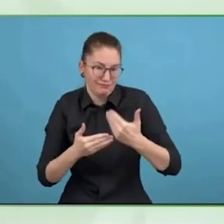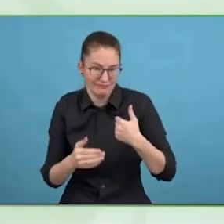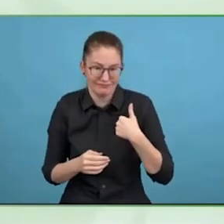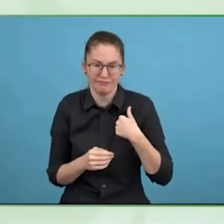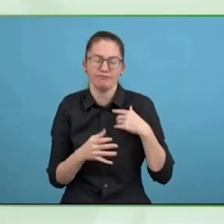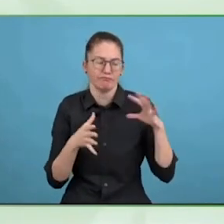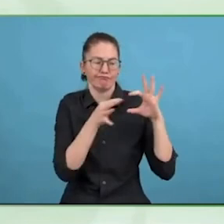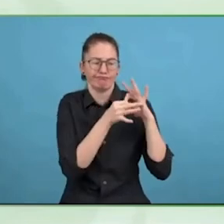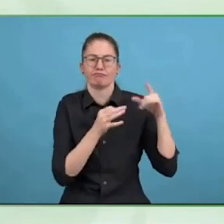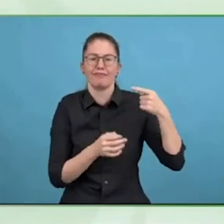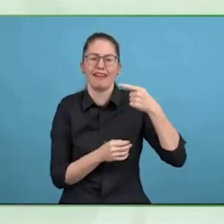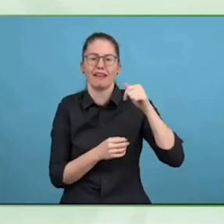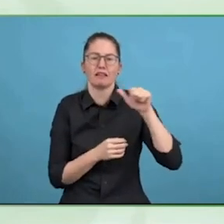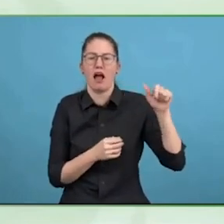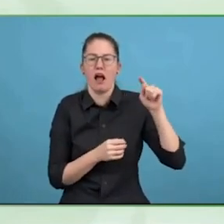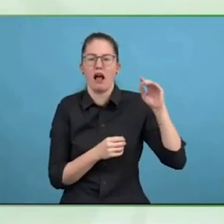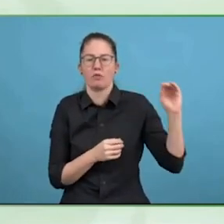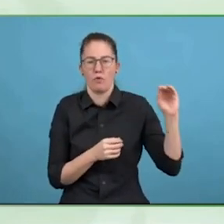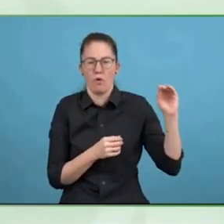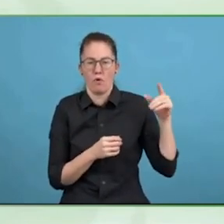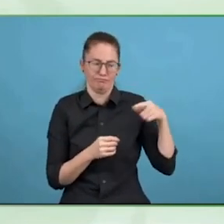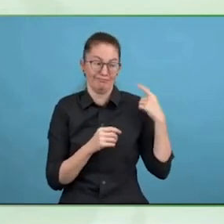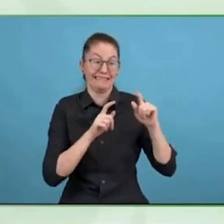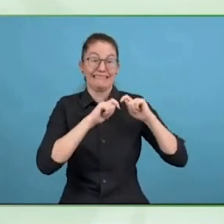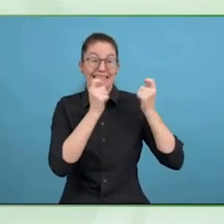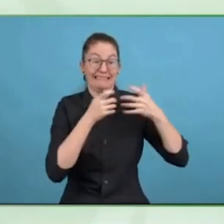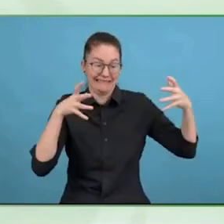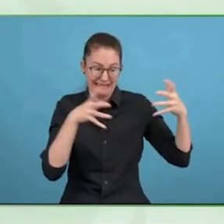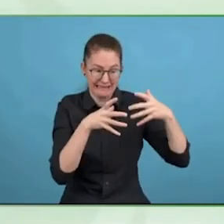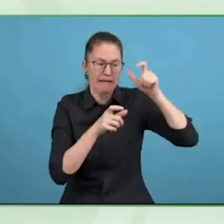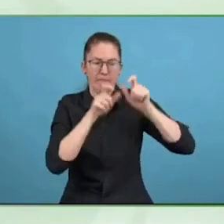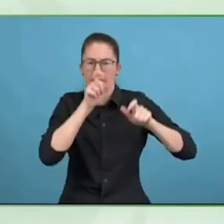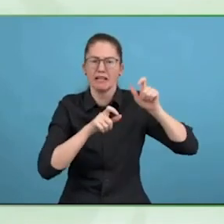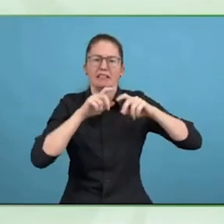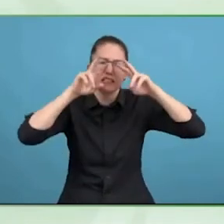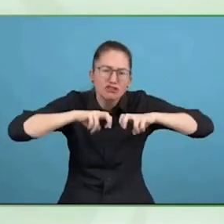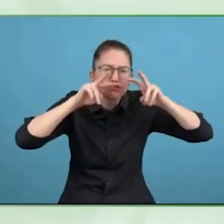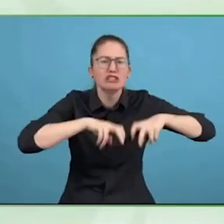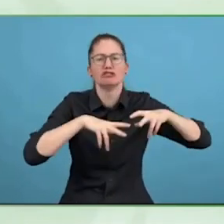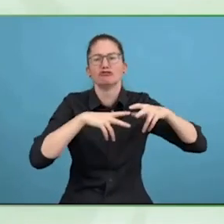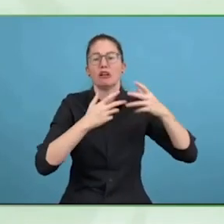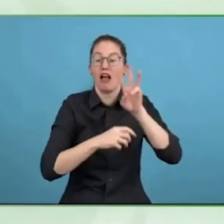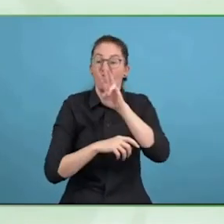This is one of the very things that need to be done. One of your earlier questions, what is the next step, I think this